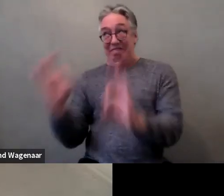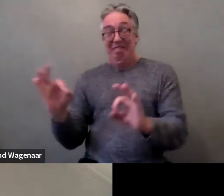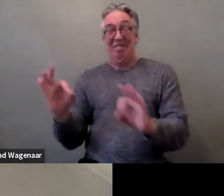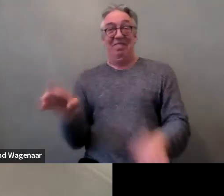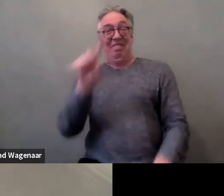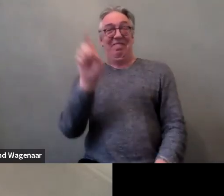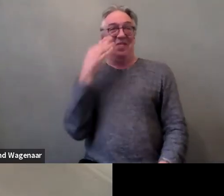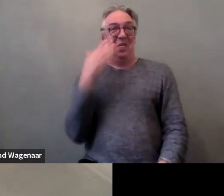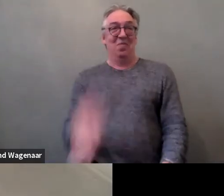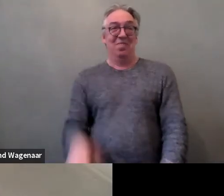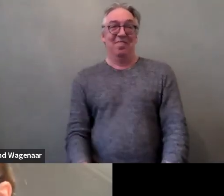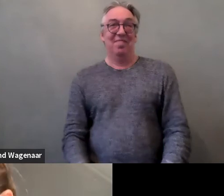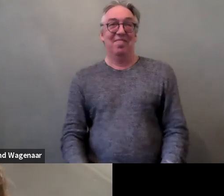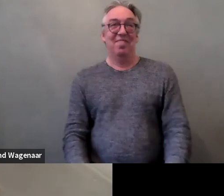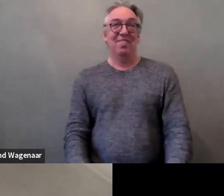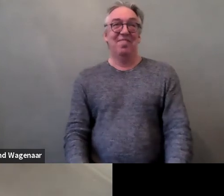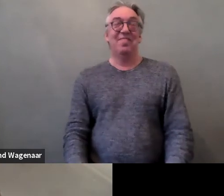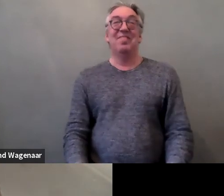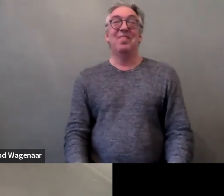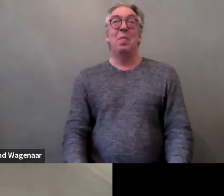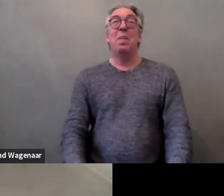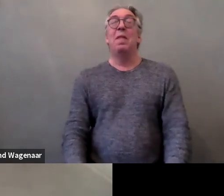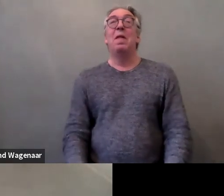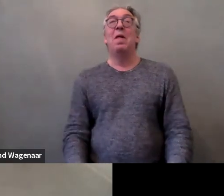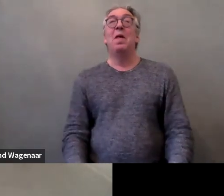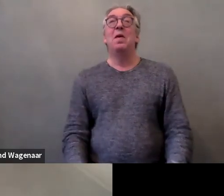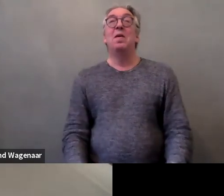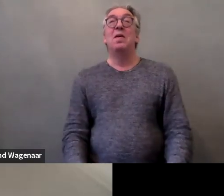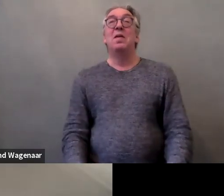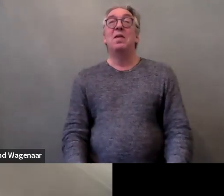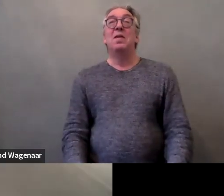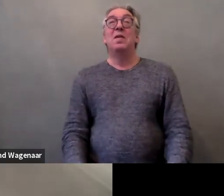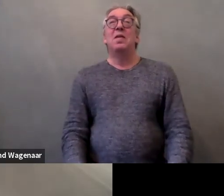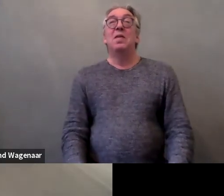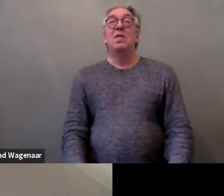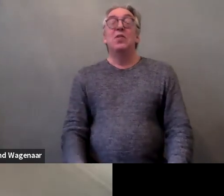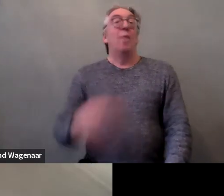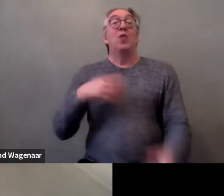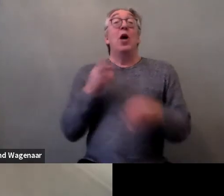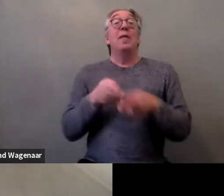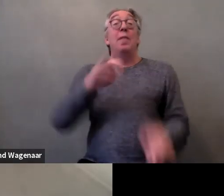Don't worry about that. How do you pronounce your name? JUULTJE: My name is Juultje